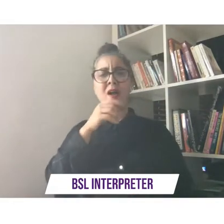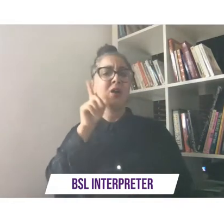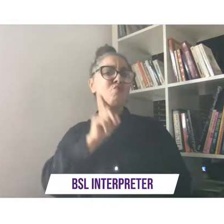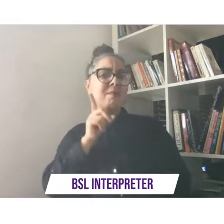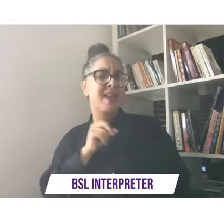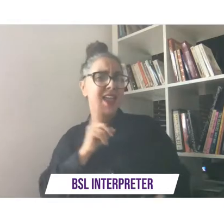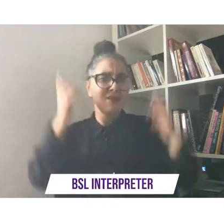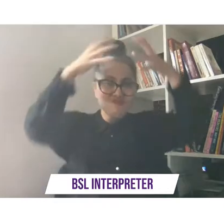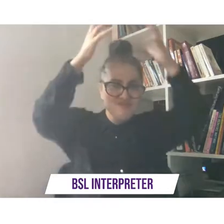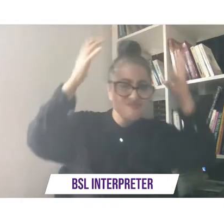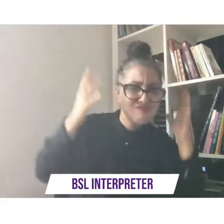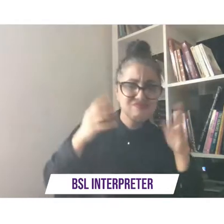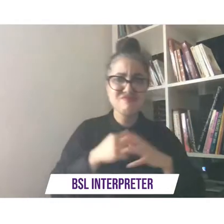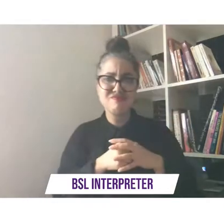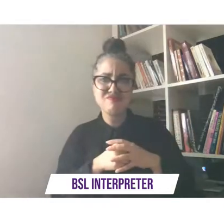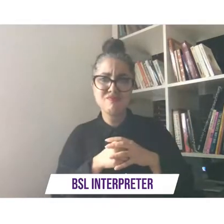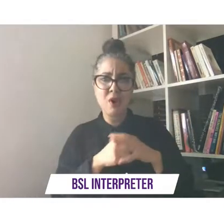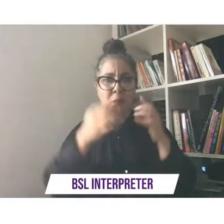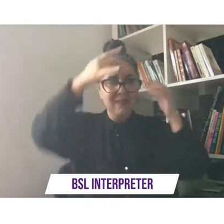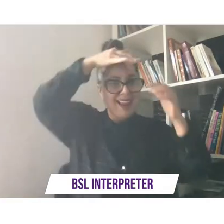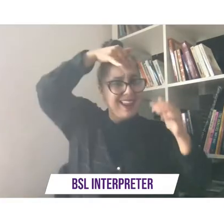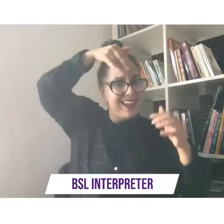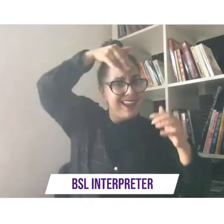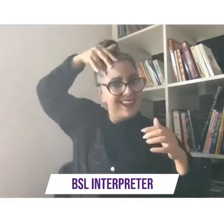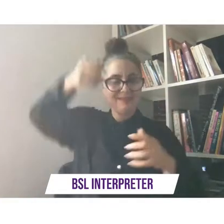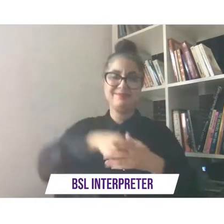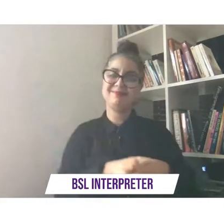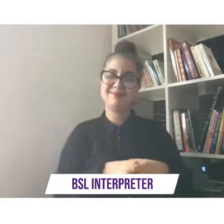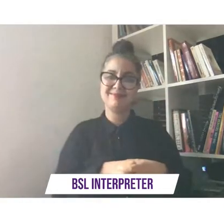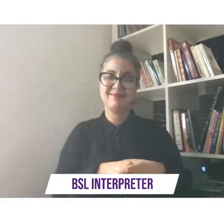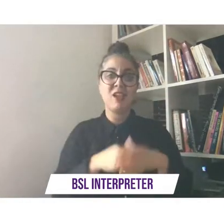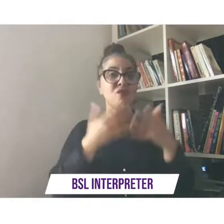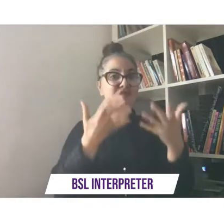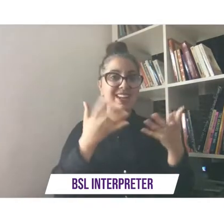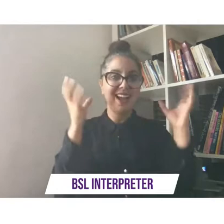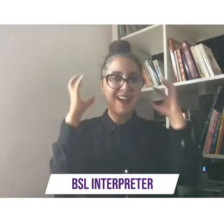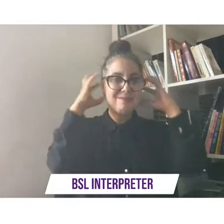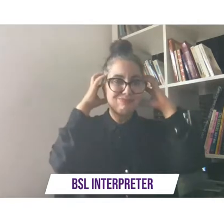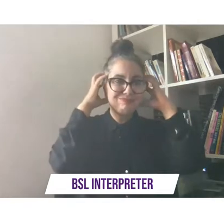puff with a little dangly fringe i'm currently wearing my giant headphones and i'm in a bright